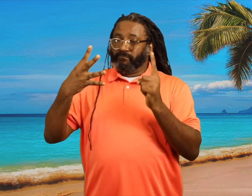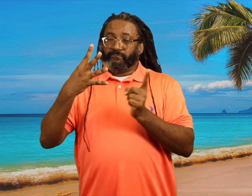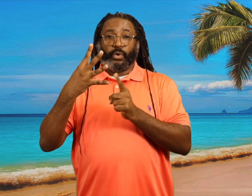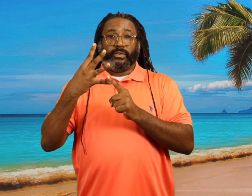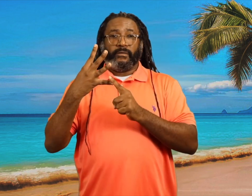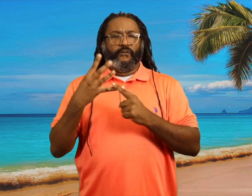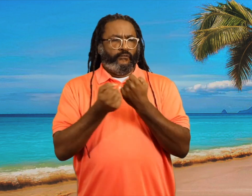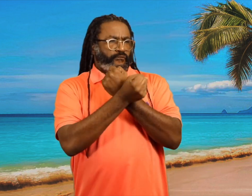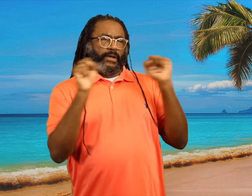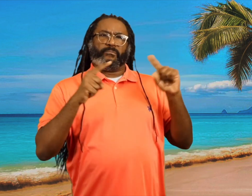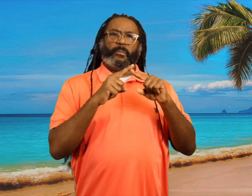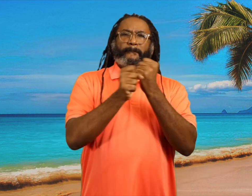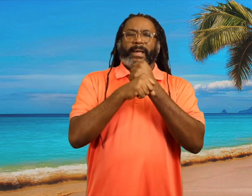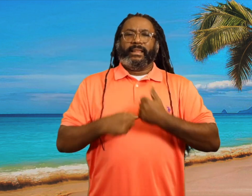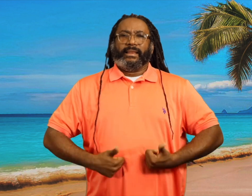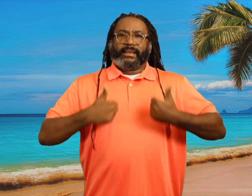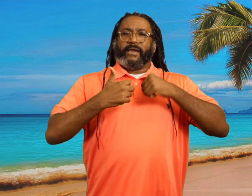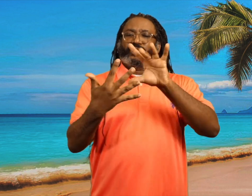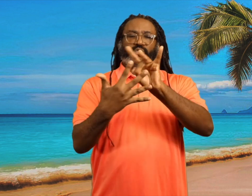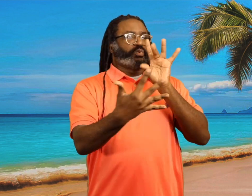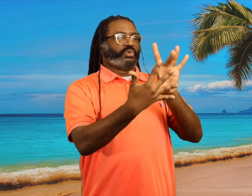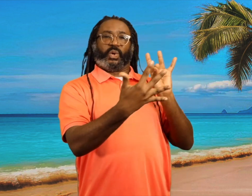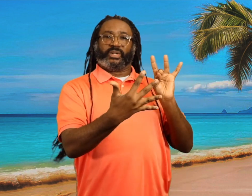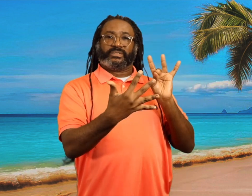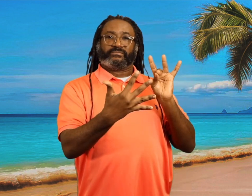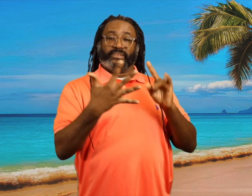Four, freedom to make life choices.